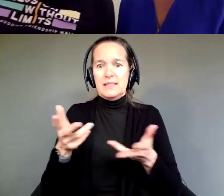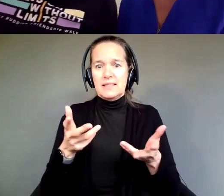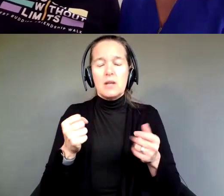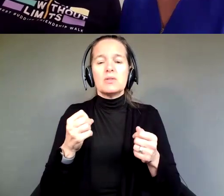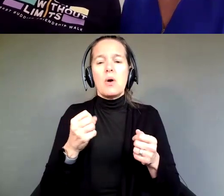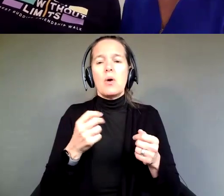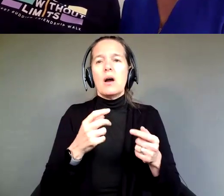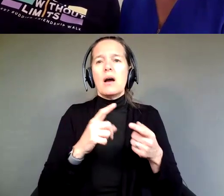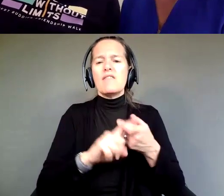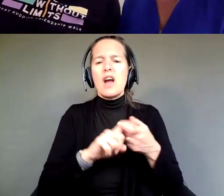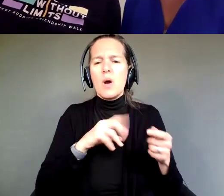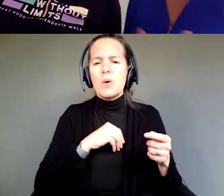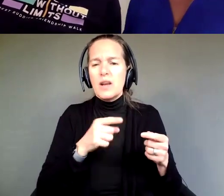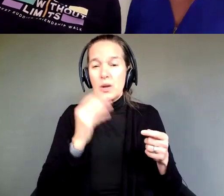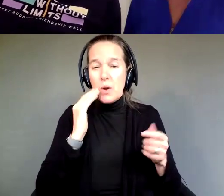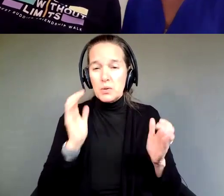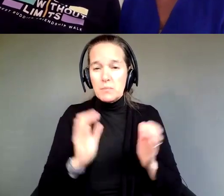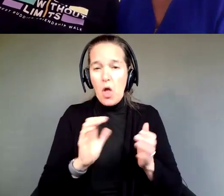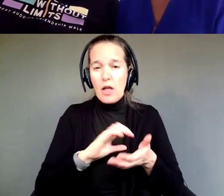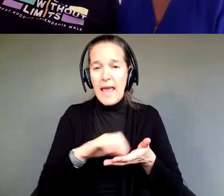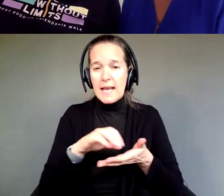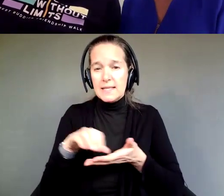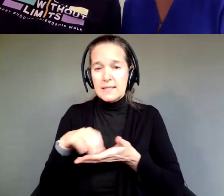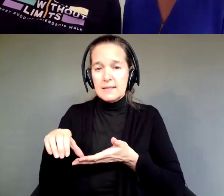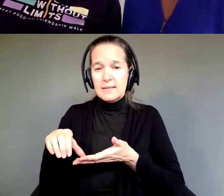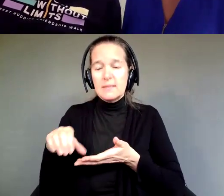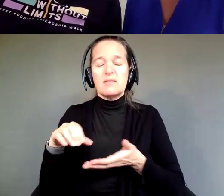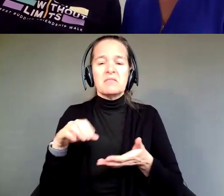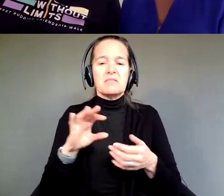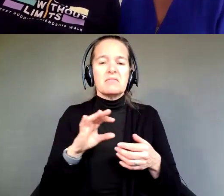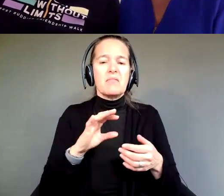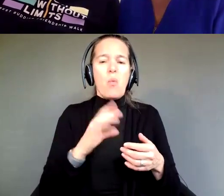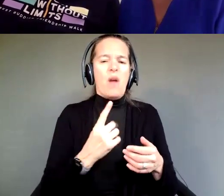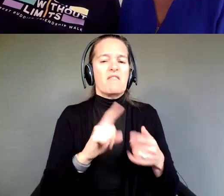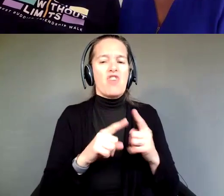if you guys are familiar with Small Cakes, it's a franchise. But one of our friends owns two locations in Tallahassee.